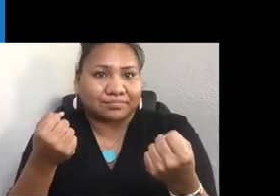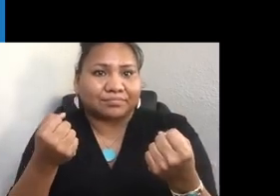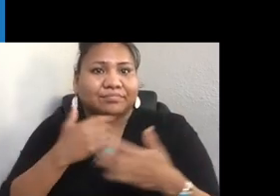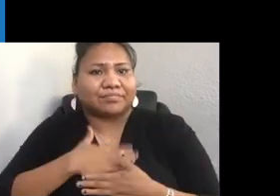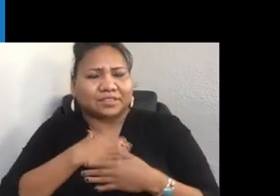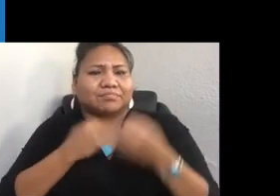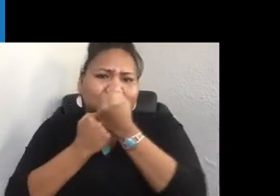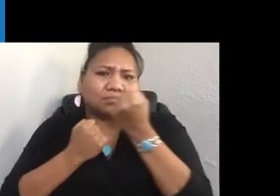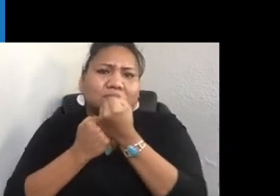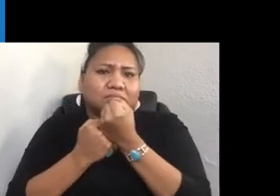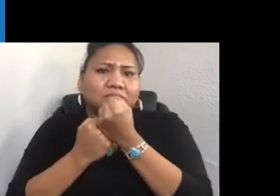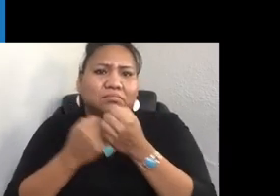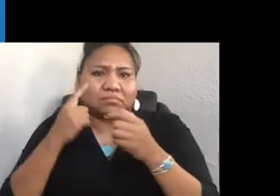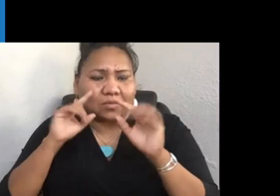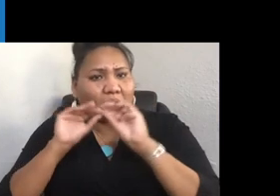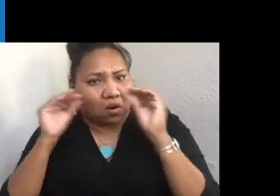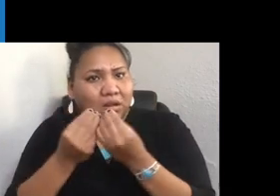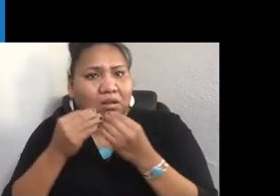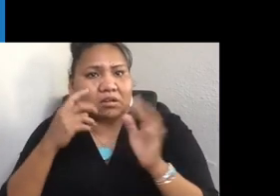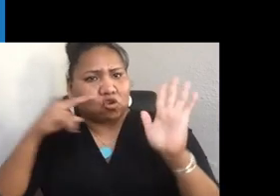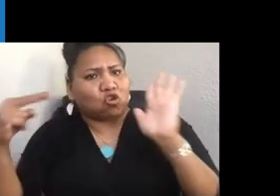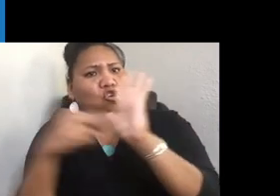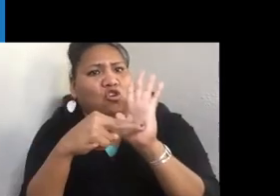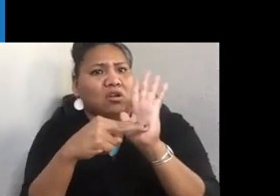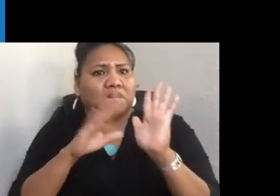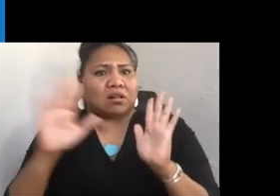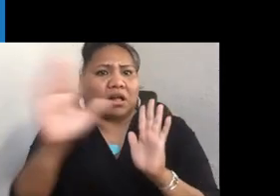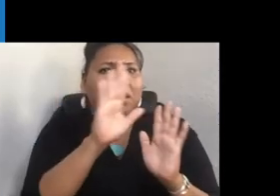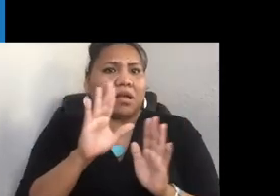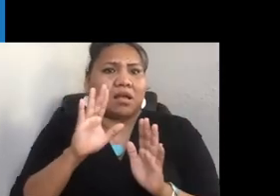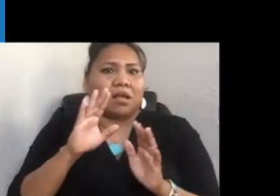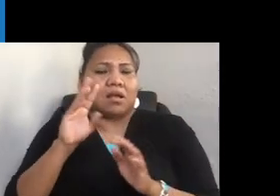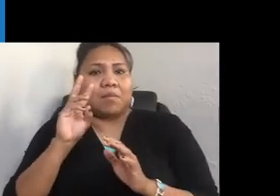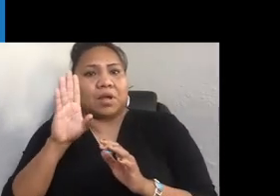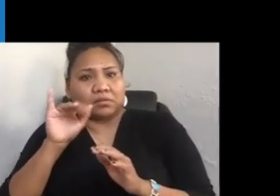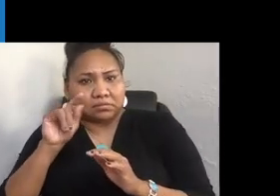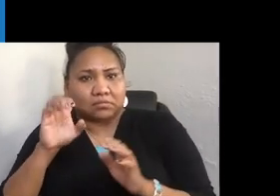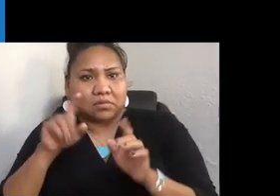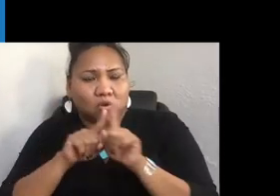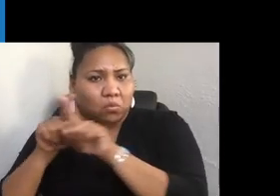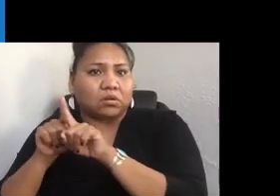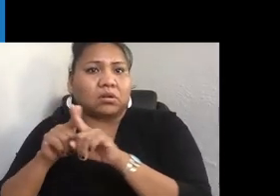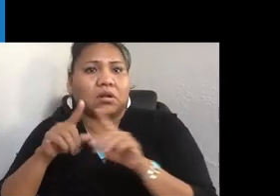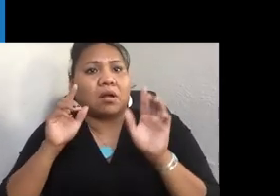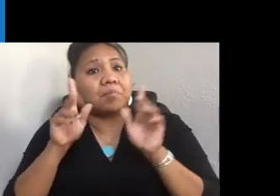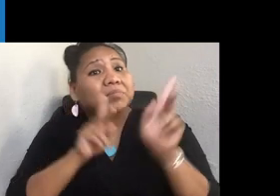and look up their websites as well, as folks really came together to put this event on.